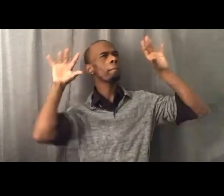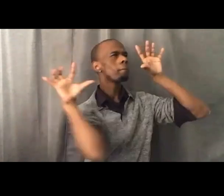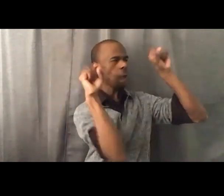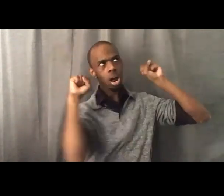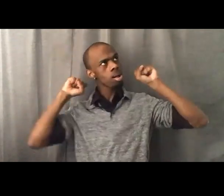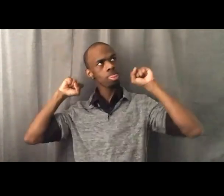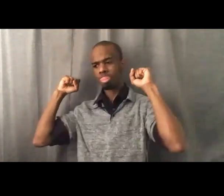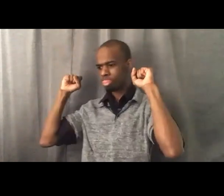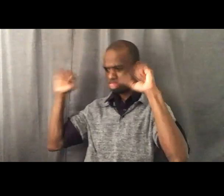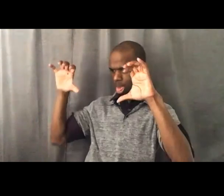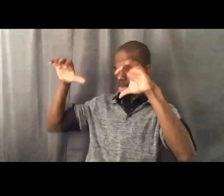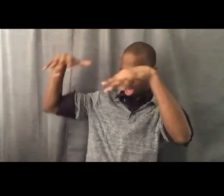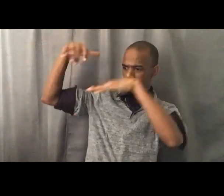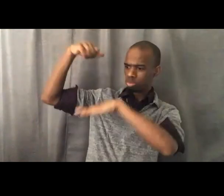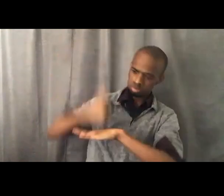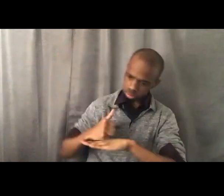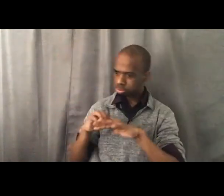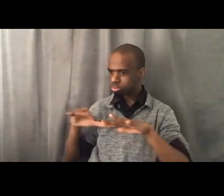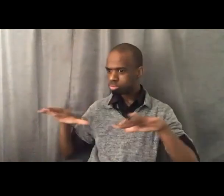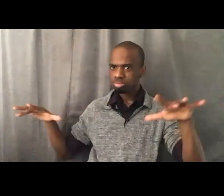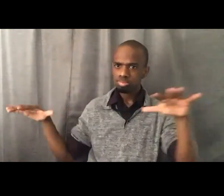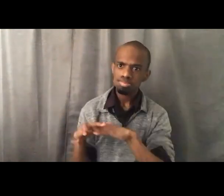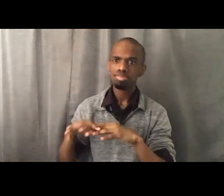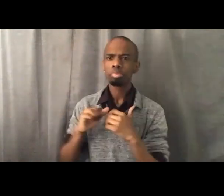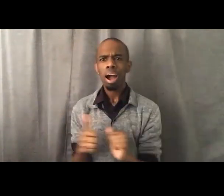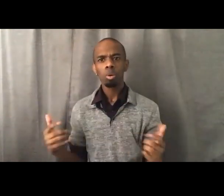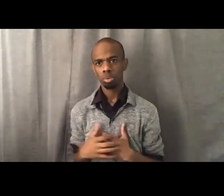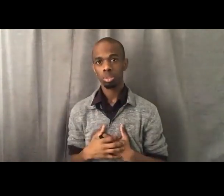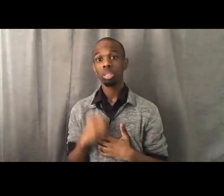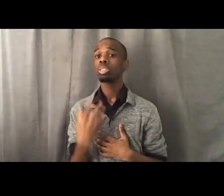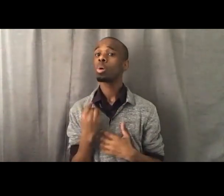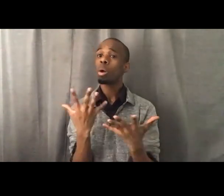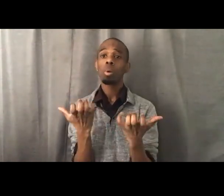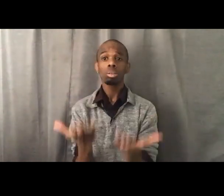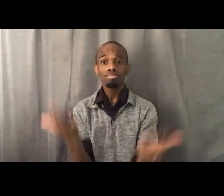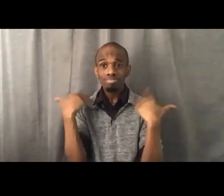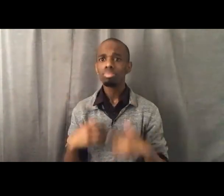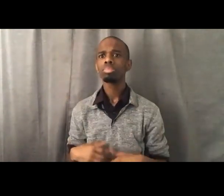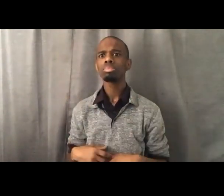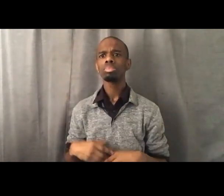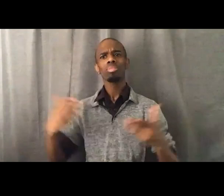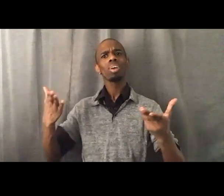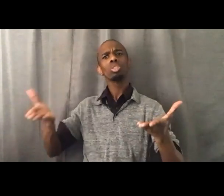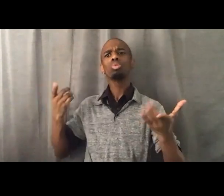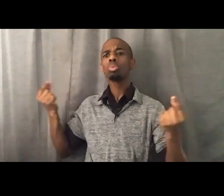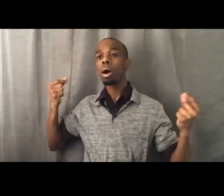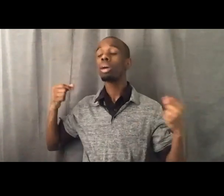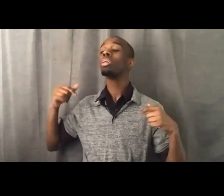And so it's really important that we do that. And I just wanna invite you as we move towards the end of class,